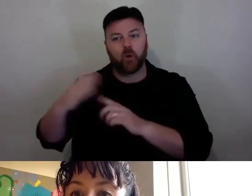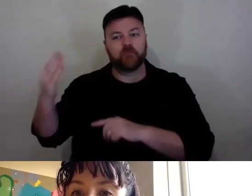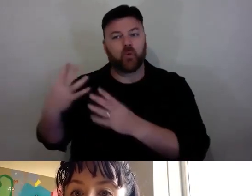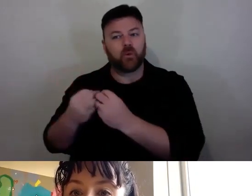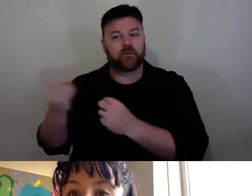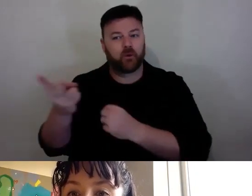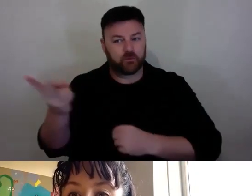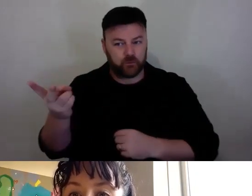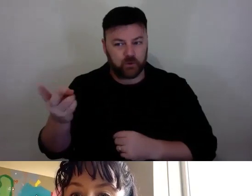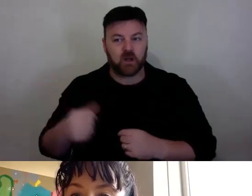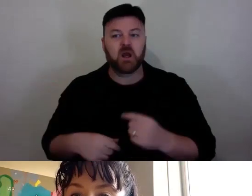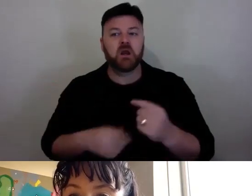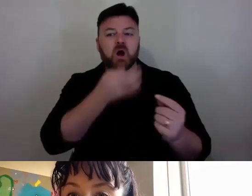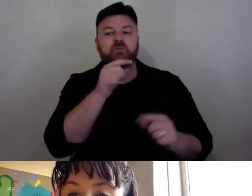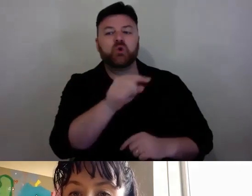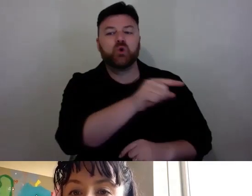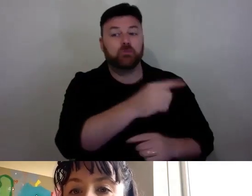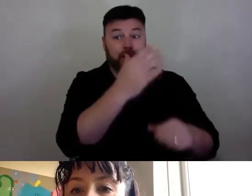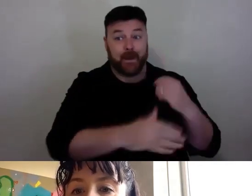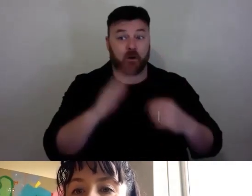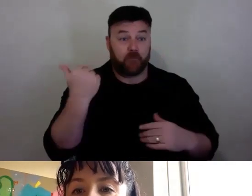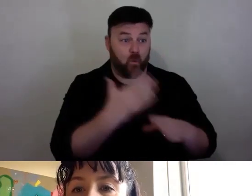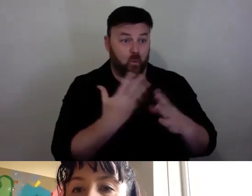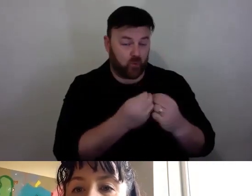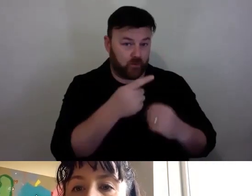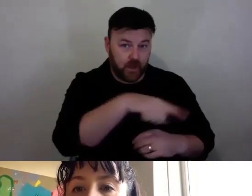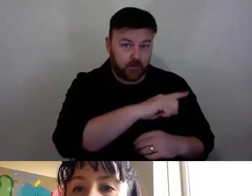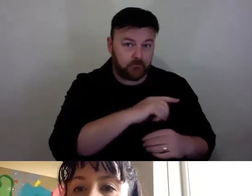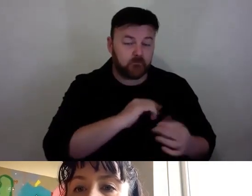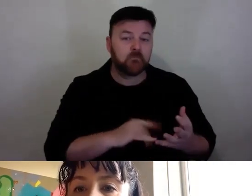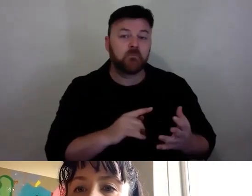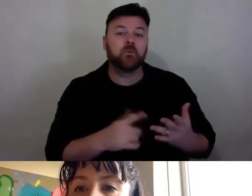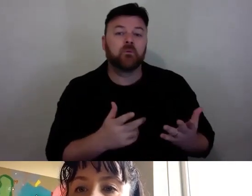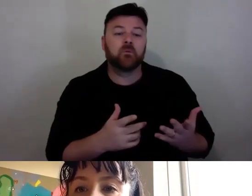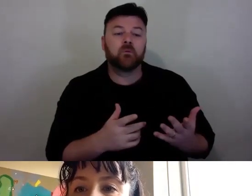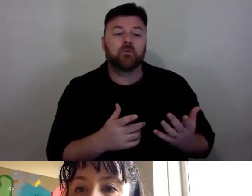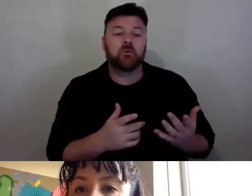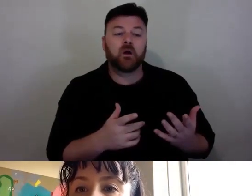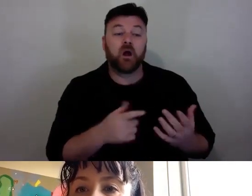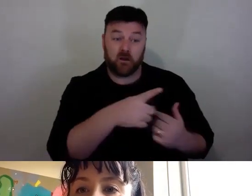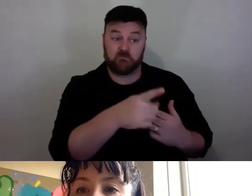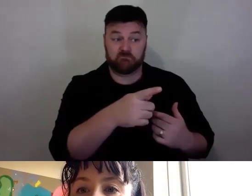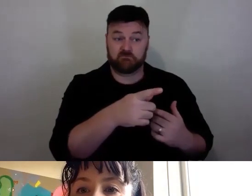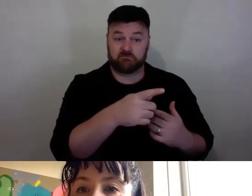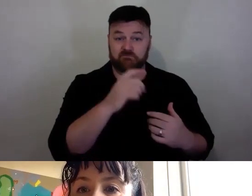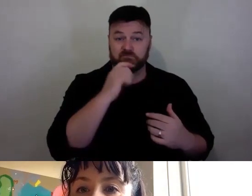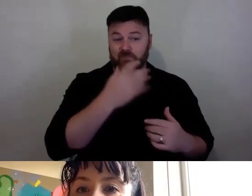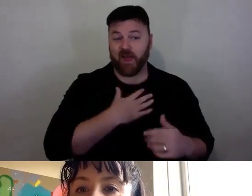and a couple of people this we never have worked with before and we were and we will probably work with again. When we went to Adelaide we